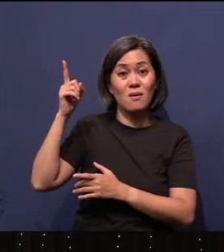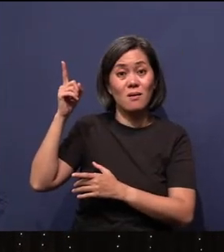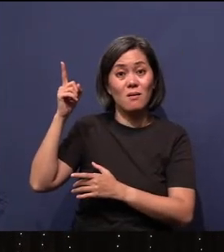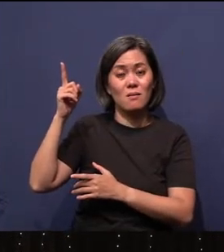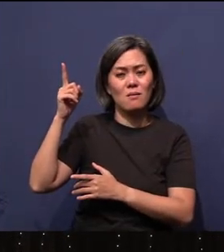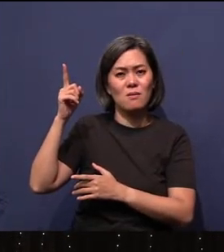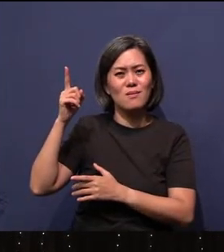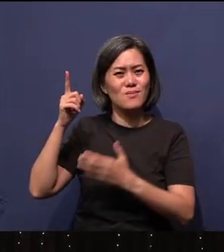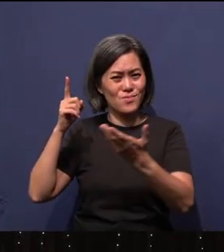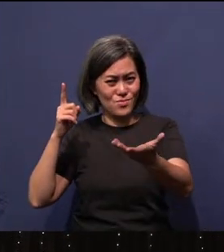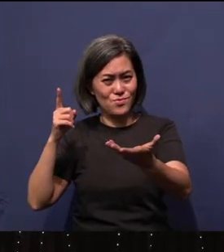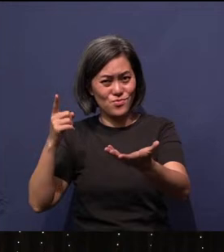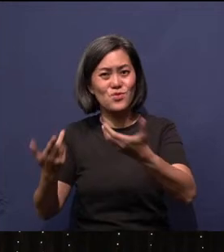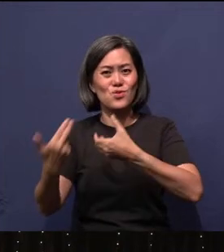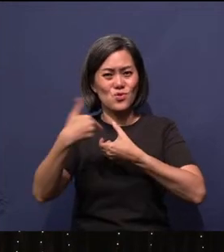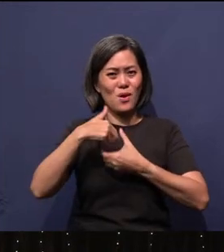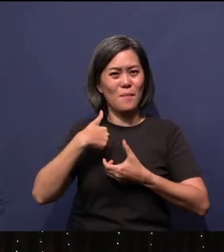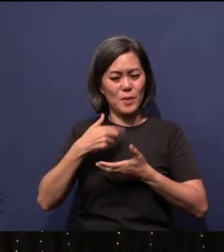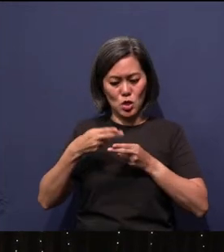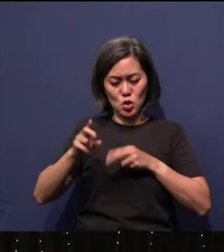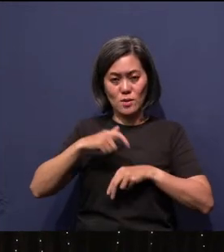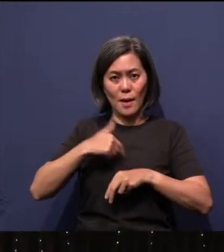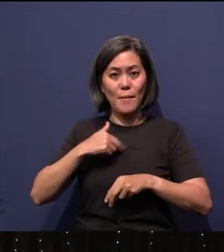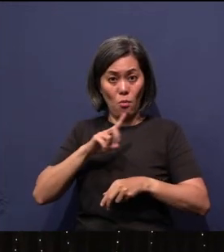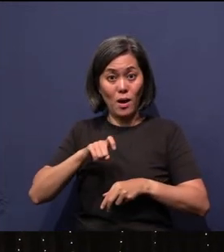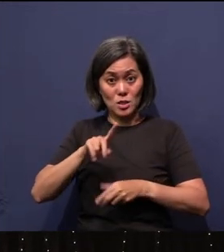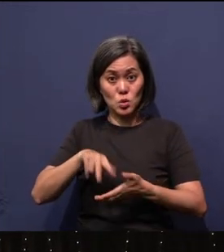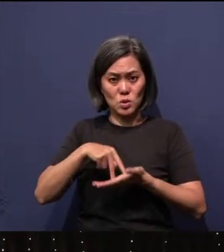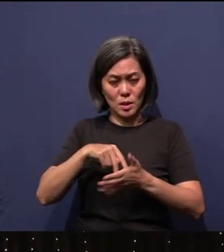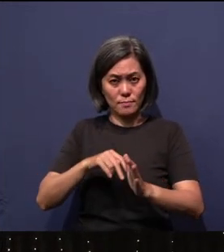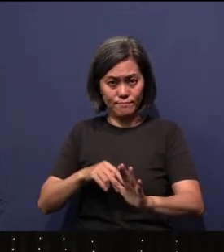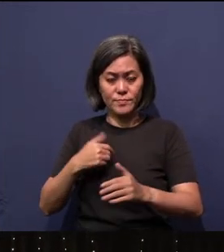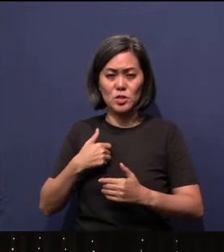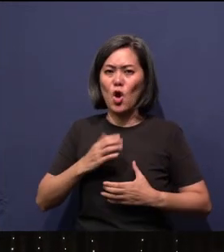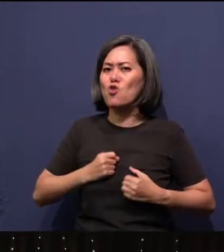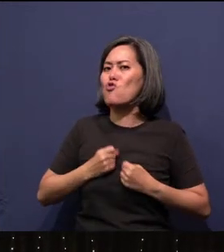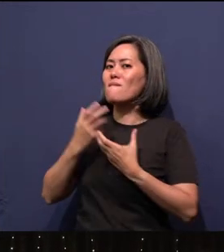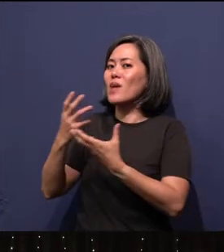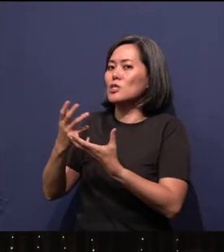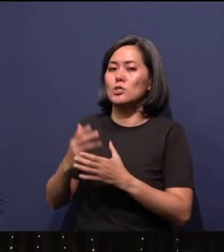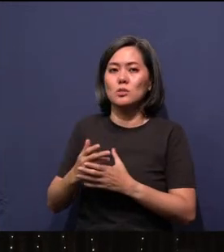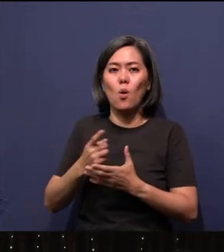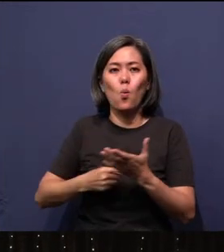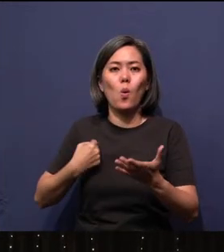Will you join me? In a while, I'm going to ask you to stand, to have a confession of what we call the Apostles Creed.